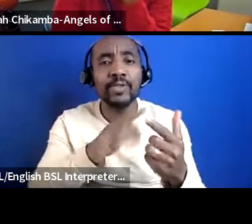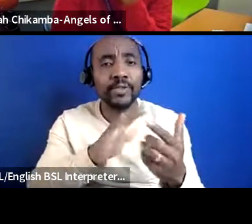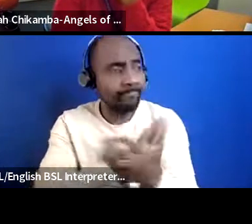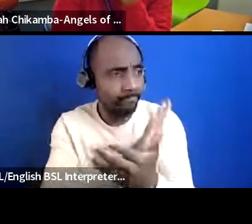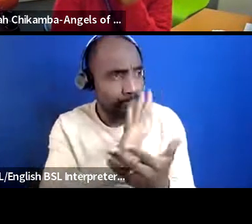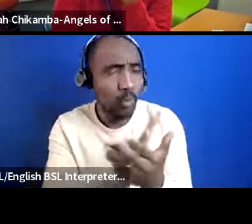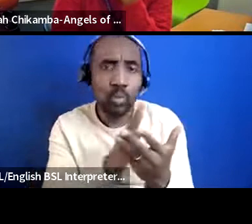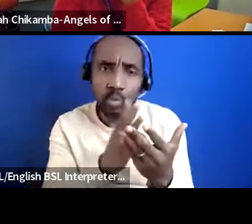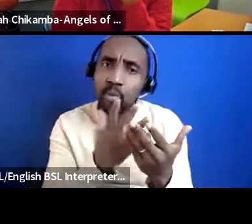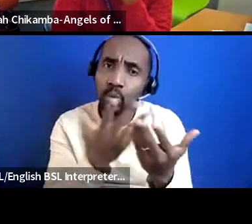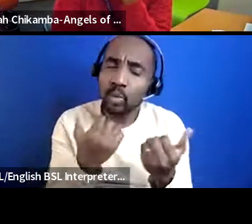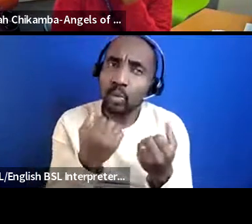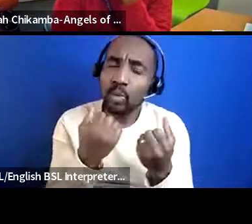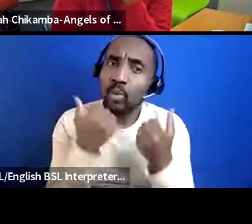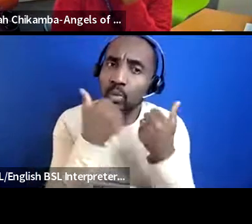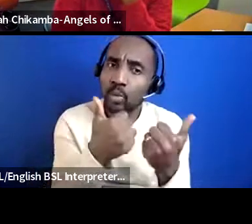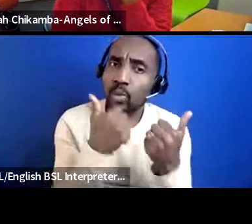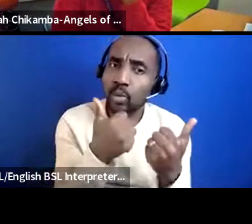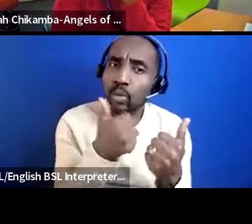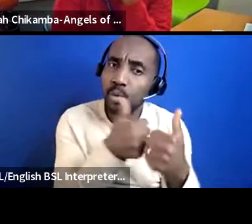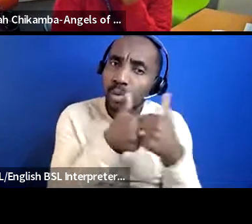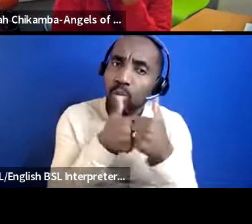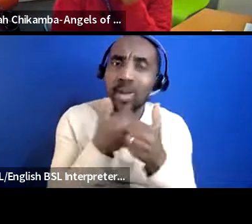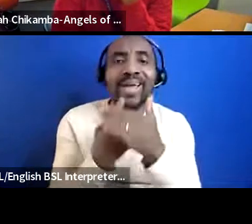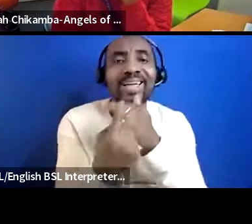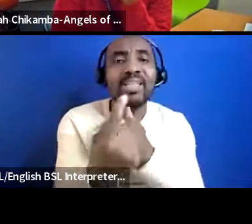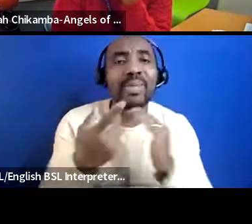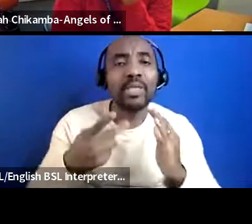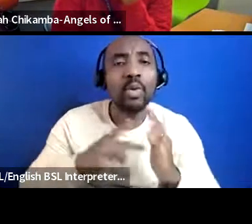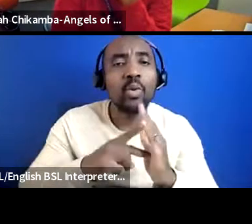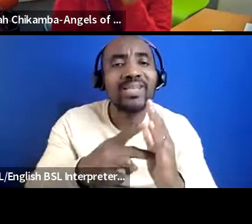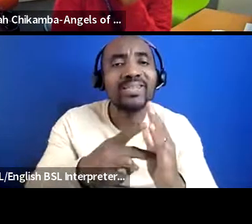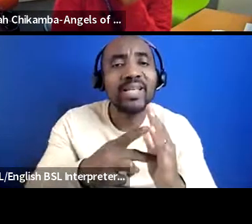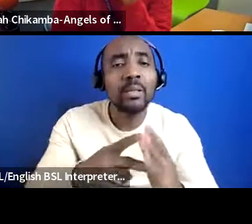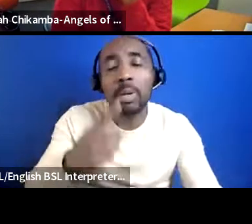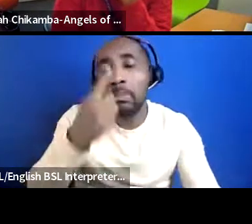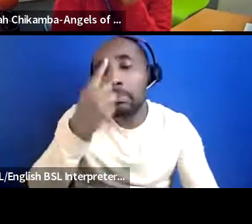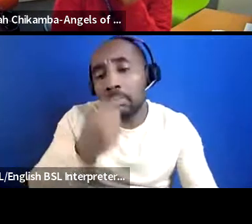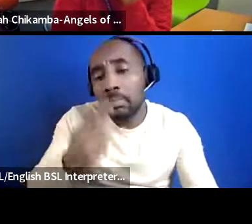as an independent organization but something that could potentially be be hosted within the